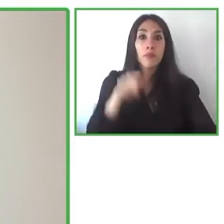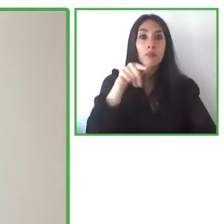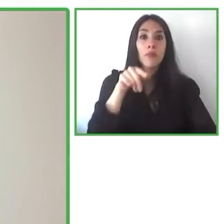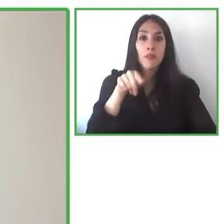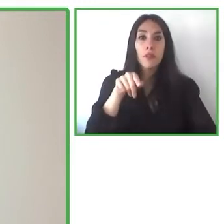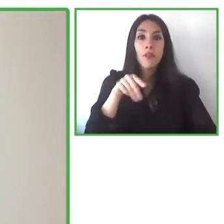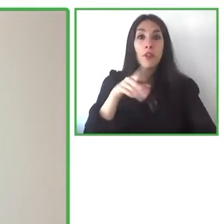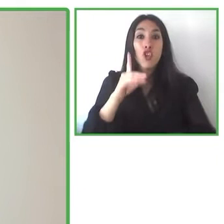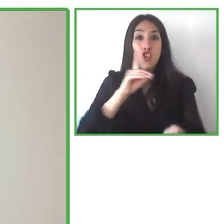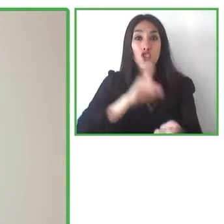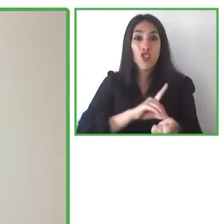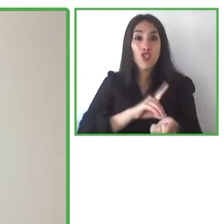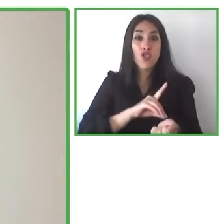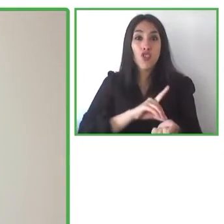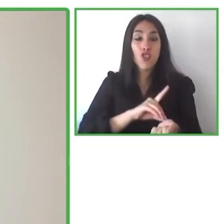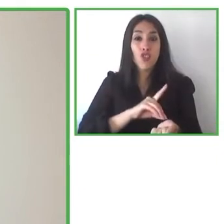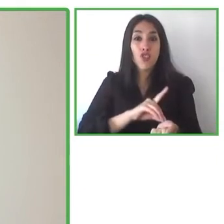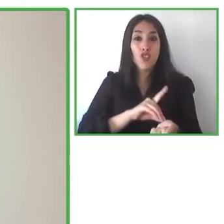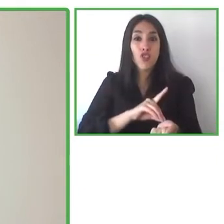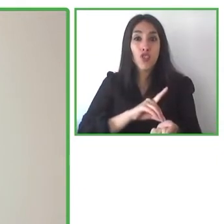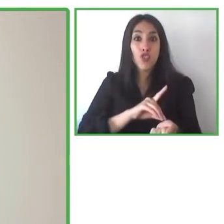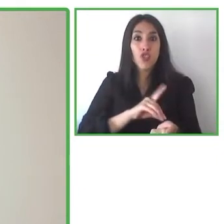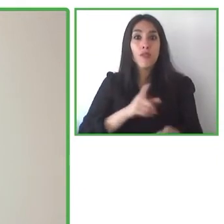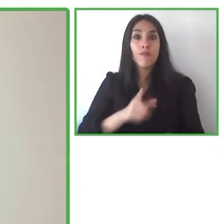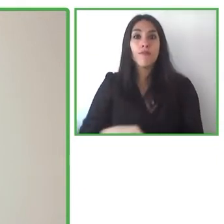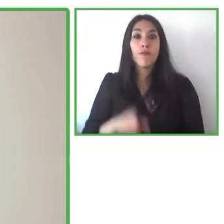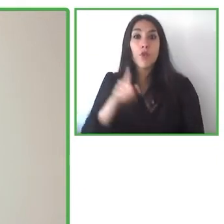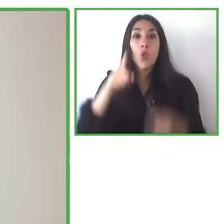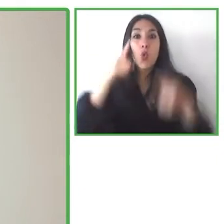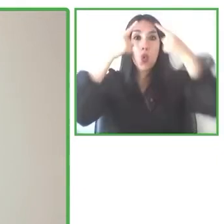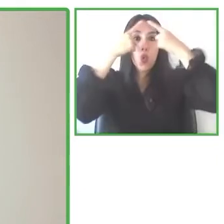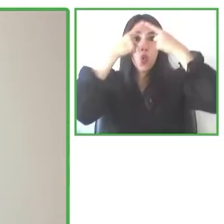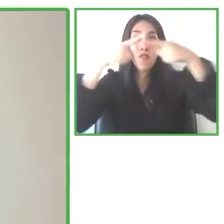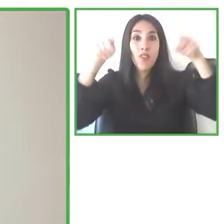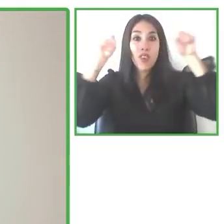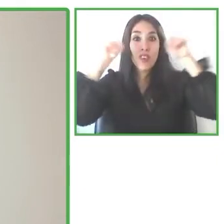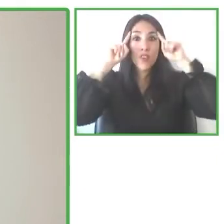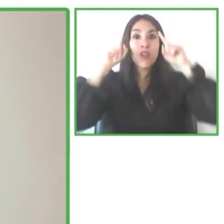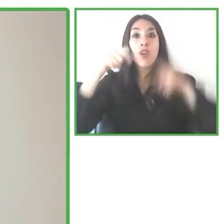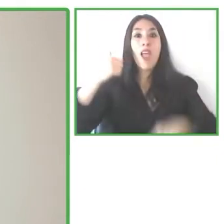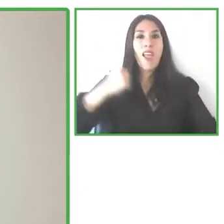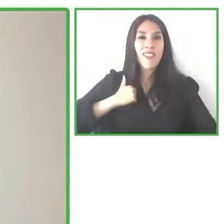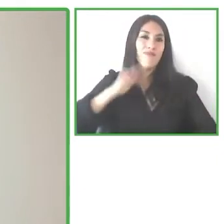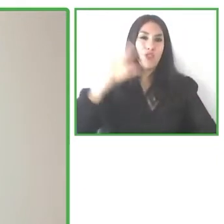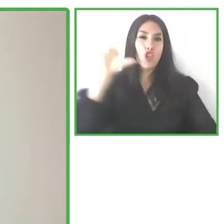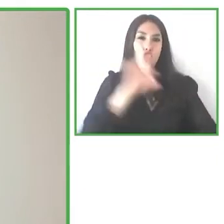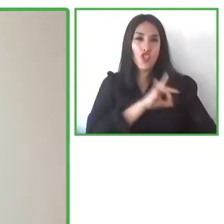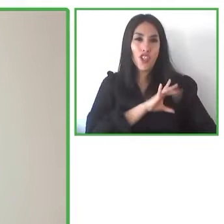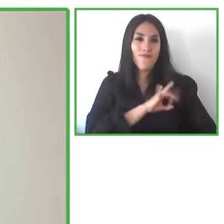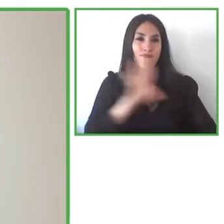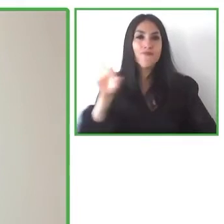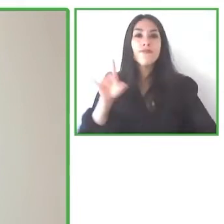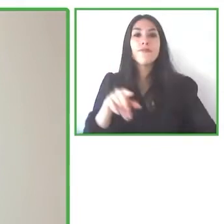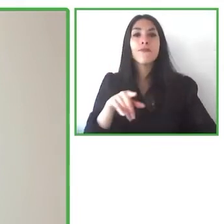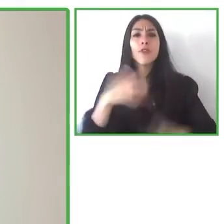and he is with the Catholic University of Chile and he's an assistant researcher at the